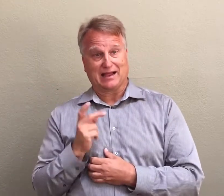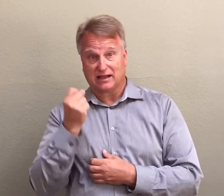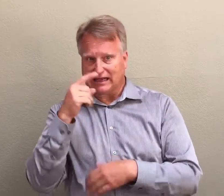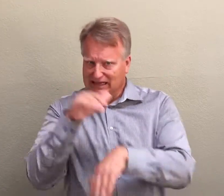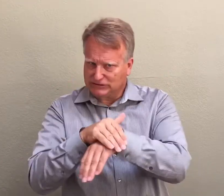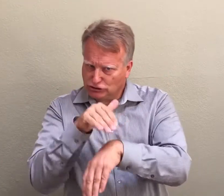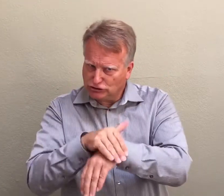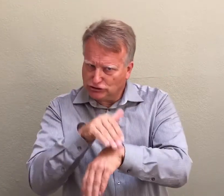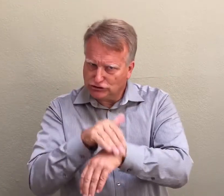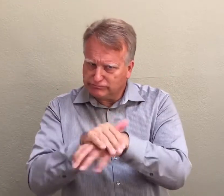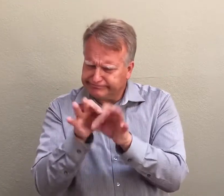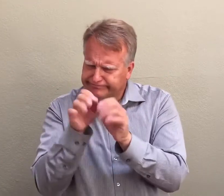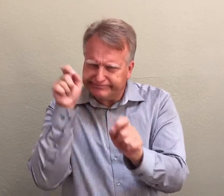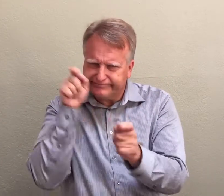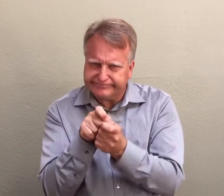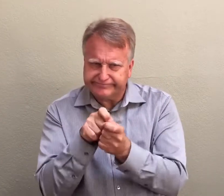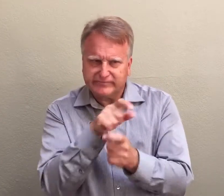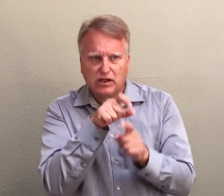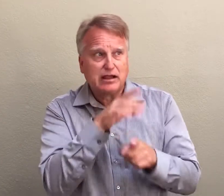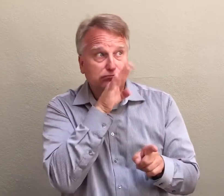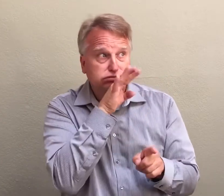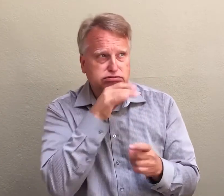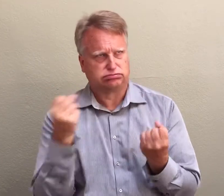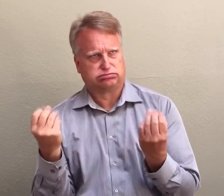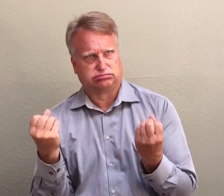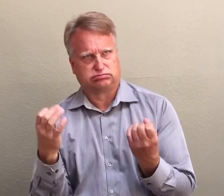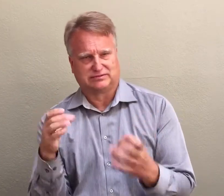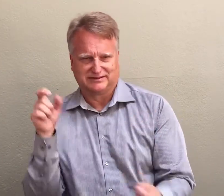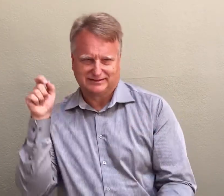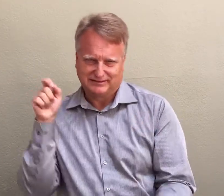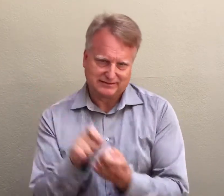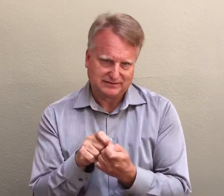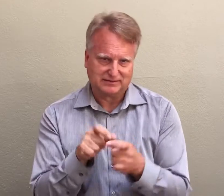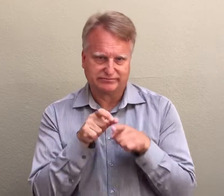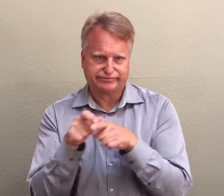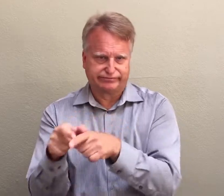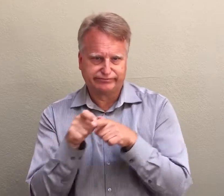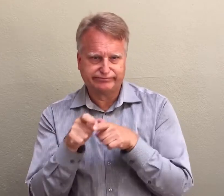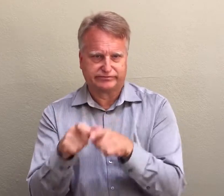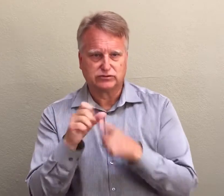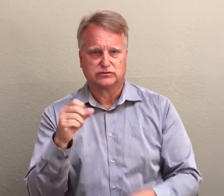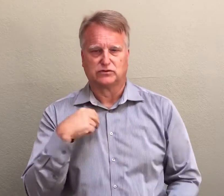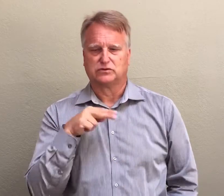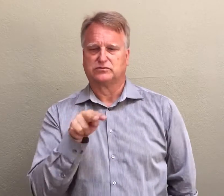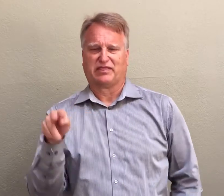The job of the second interpreter was to sign back to me the exact words that were spoken by the first interpreter.